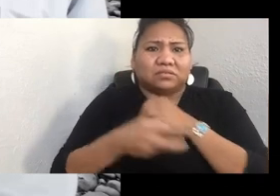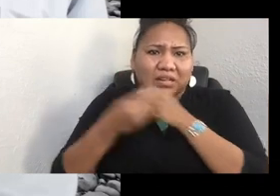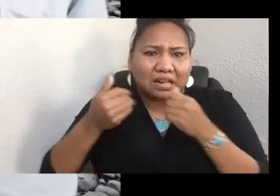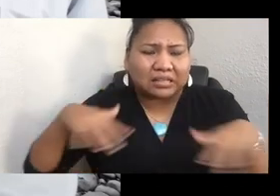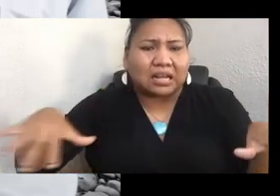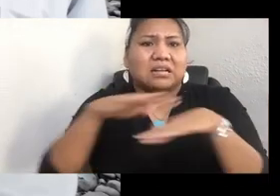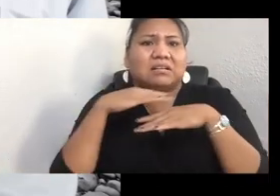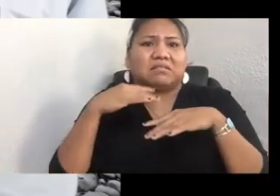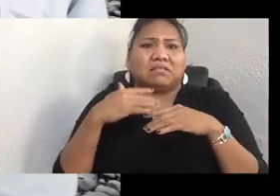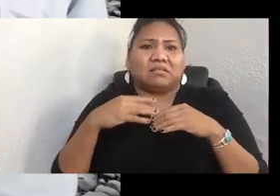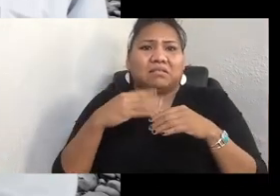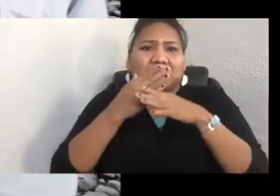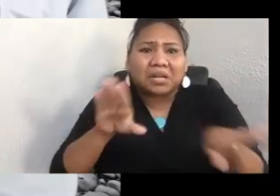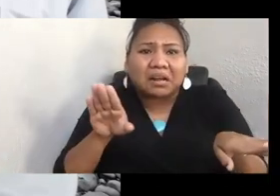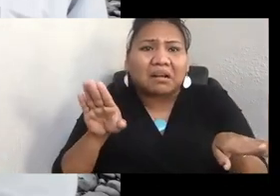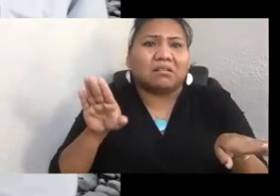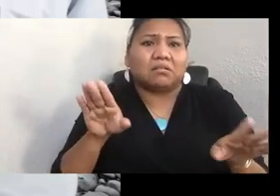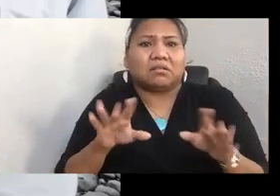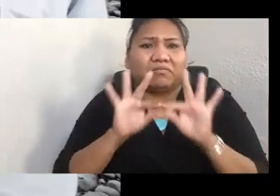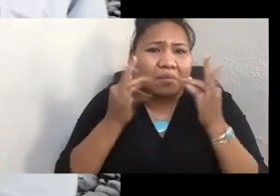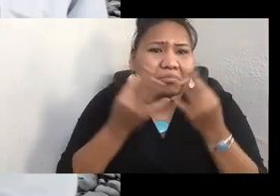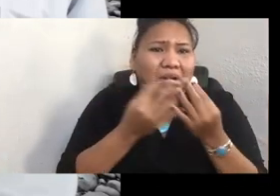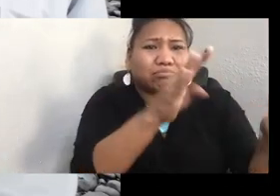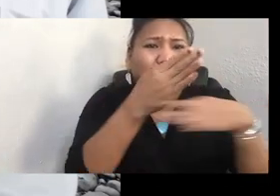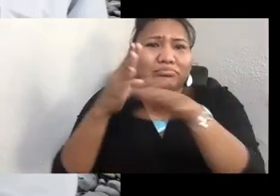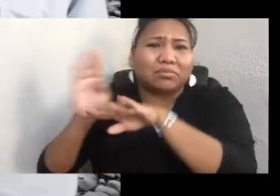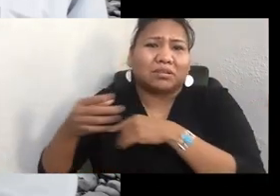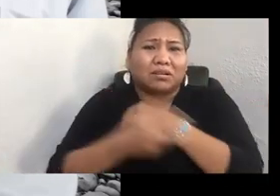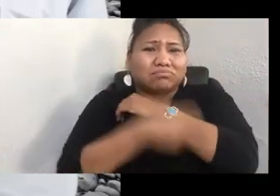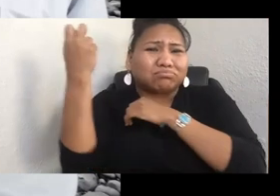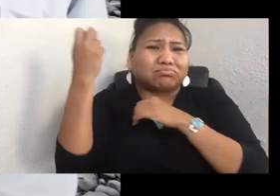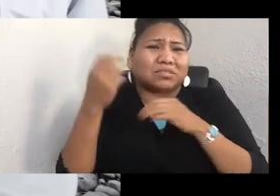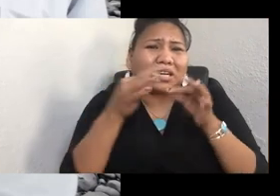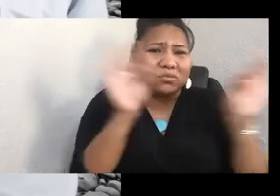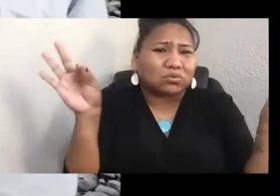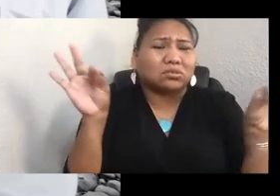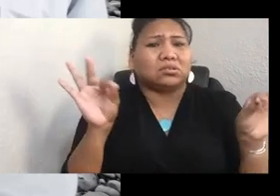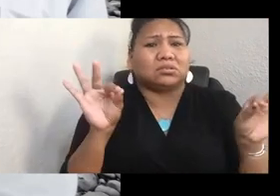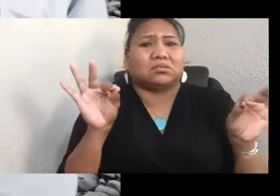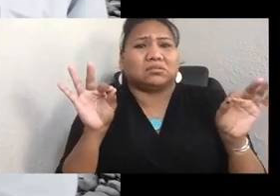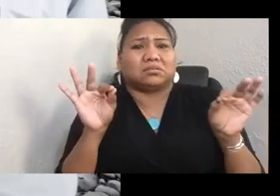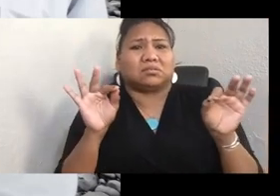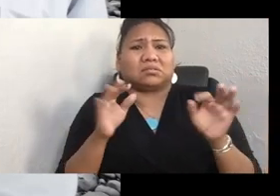took our language away. I pray for forgiveness for those people that did this in God's name.